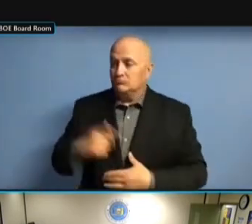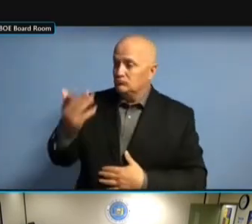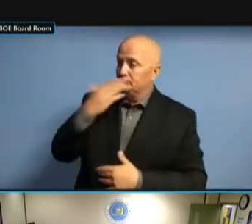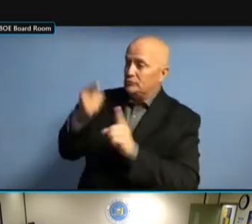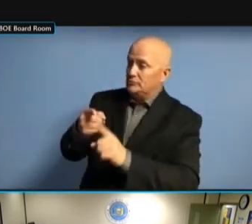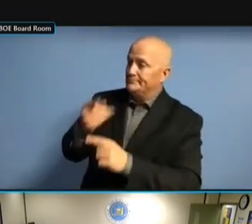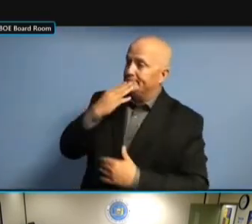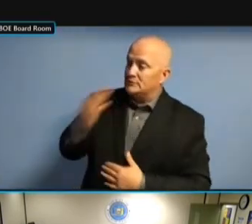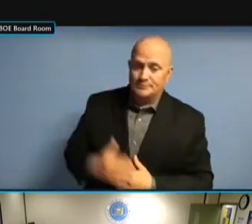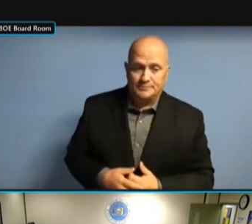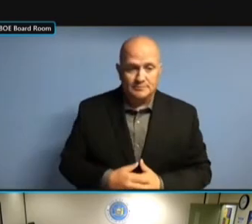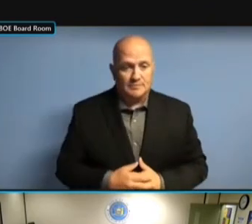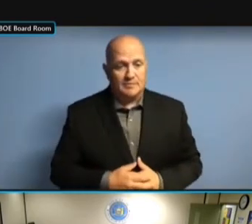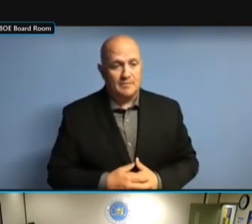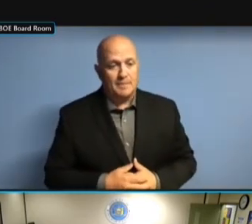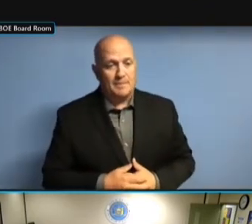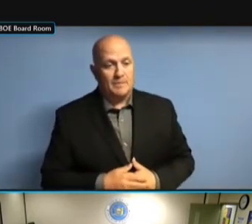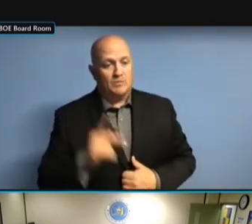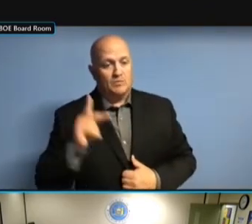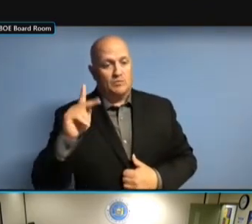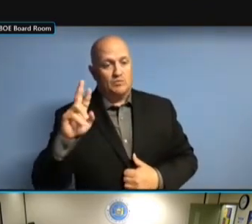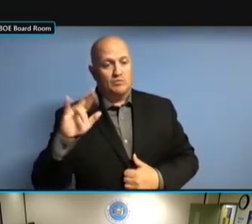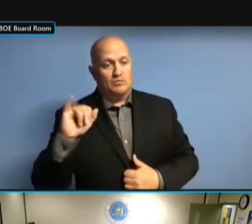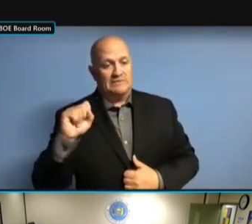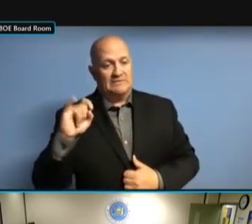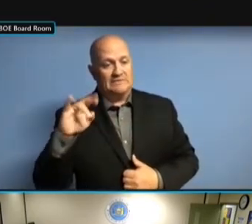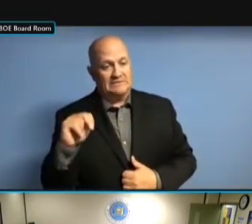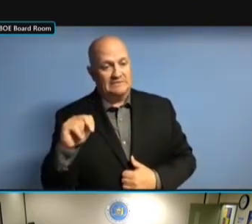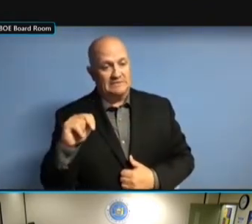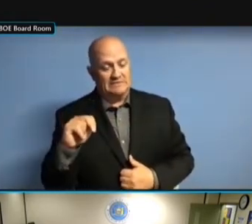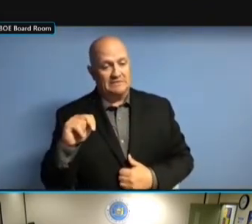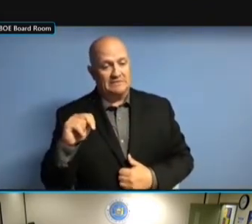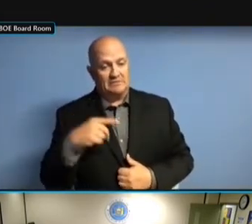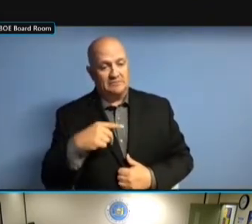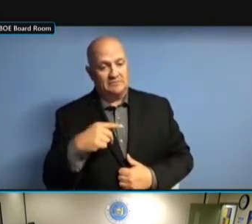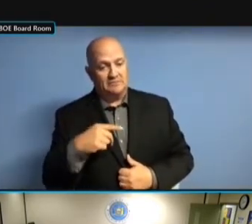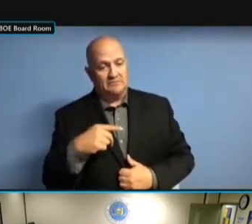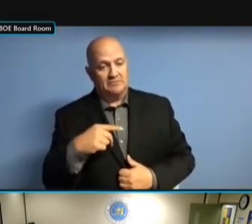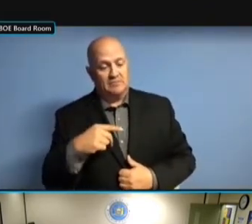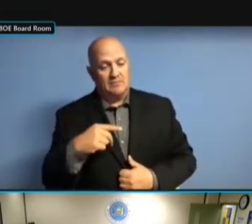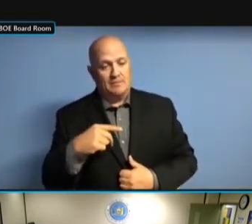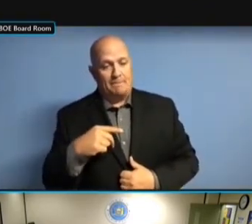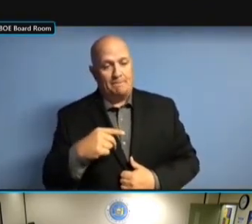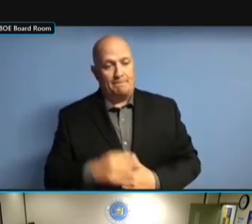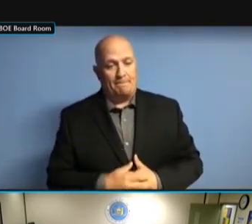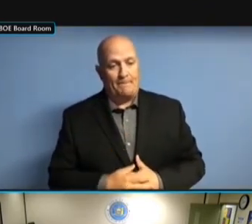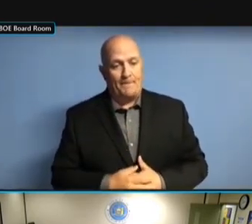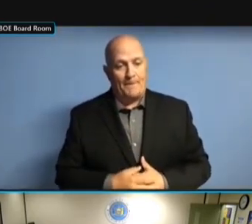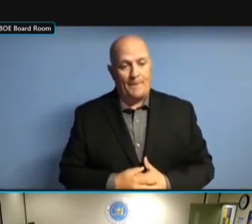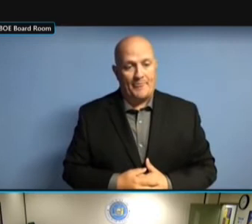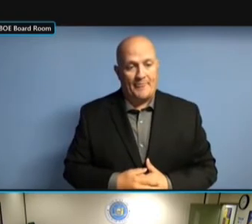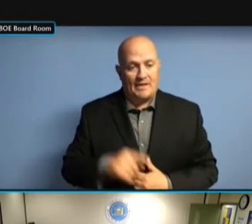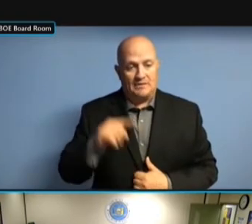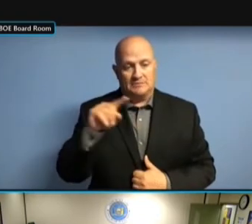FIRST OF ALL, I WANT TO THANK TODD AND EVERYONE FOR FIRST OF ALL, I WANT TO THANK TODD AND EVERYONE FOR WELCOMING TODD AND EVERYONE FOR WELCOMING TODD AND EVERYONE FOR WELCOMING ME. ME. ME. I'VE ME. I'VE BEEN ME. I'VE BEEN HERE ME. I'VE BEEN HERE ALMOST ME. I'VE BEEN HERE ALMOST A ME. I'VE BEEN HERE ALMOST A MONTH I'VE BEEN HERE ALMOST A MONTH I'VE BEEN HERE ALMOST A MONTH AND I'VE BEEN HERE ALMOST A MONTH AND IT'S I'VE BEEN HERE ALMOST A MONTH AND IT'S BEEN I'VE BEEN HERE ALMOST A MONTH AND IT'S BEEN A I'VE BEEN HERE ALMOST A MONTH AND IT'S BEEN A GREAT I'VE BEEN HERE ALMOST A MONTH AND IT'S BEEN A GREAT EXPERIENCE AND IT'S BEEN A GREAT EXPERIENCE AND IT'S BEEN A GREAT EXPERIENCE THUS